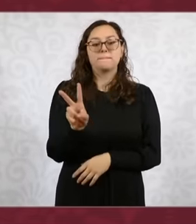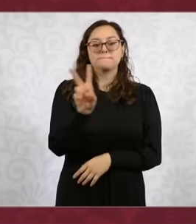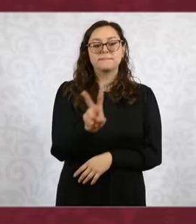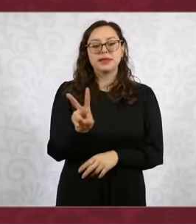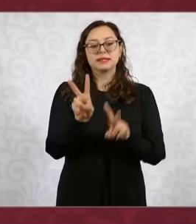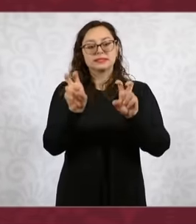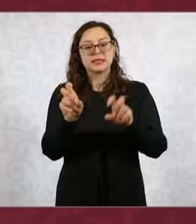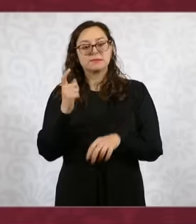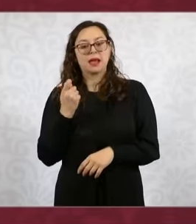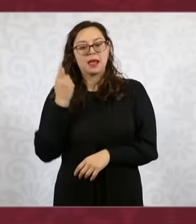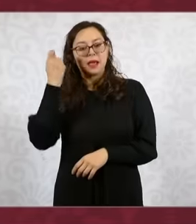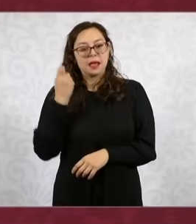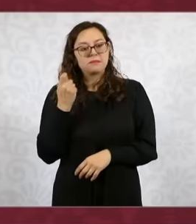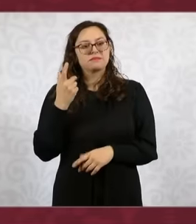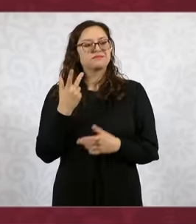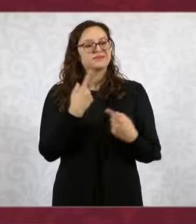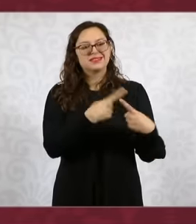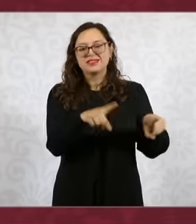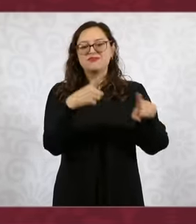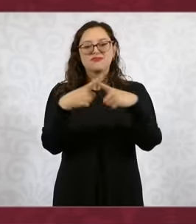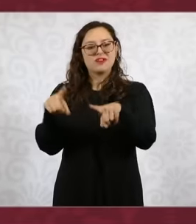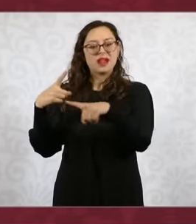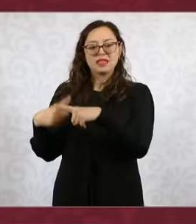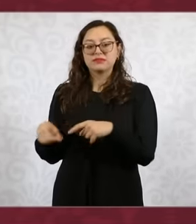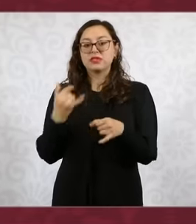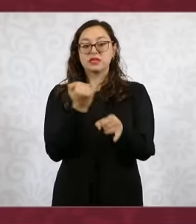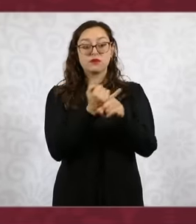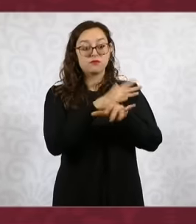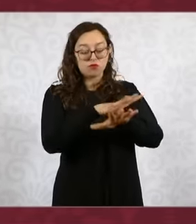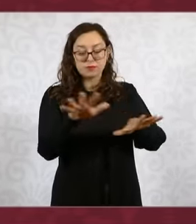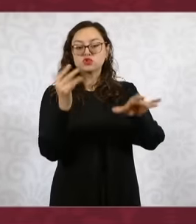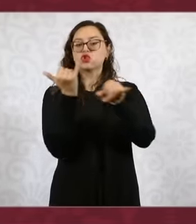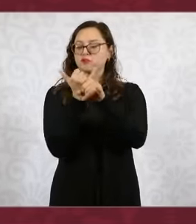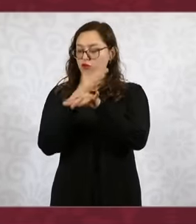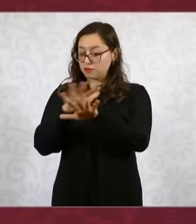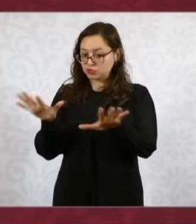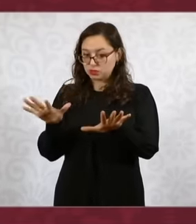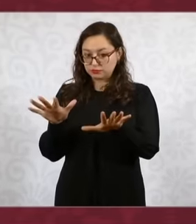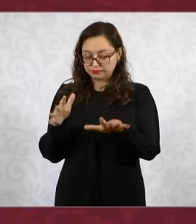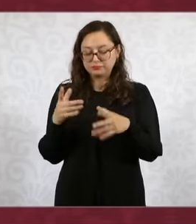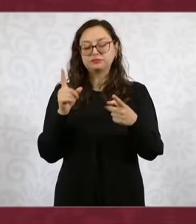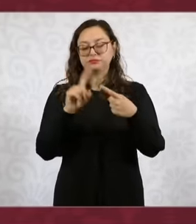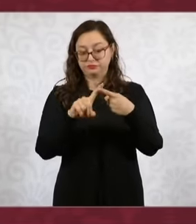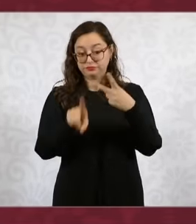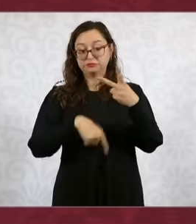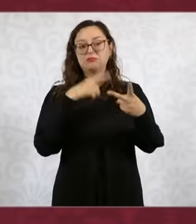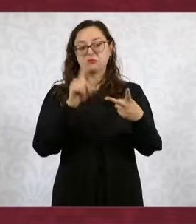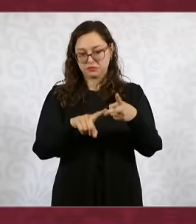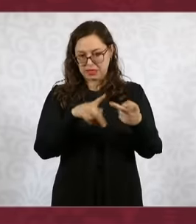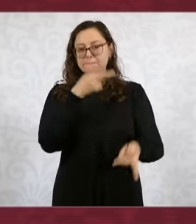And so we are going to continue with information and questions but In addition we are going to have a special section in